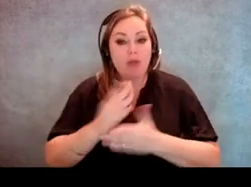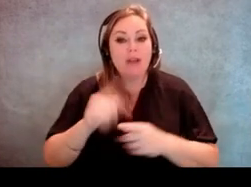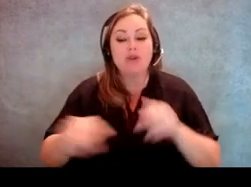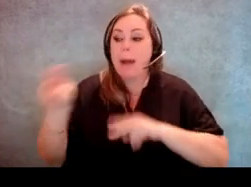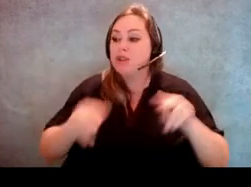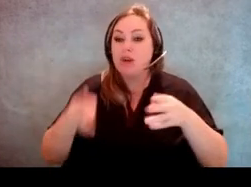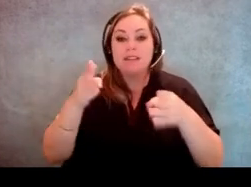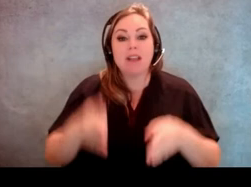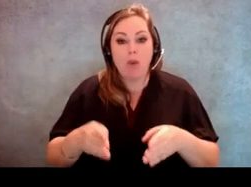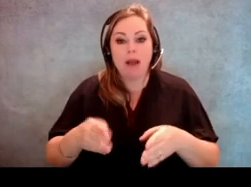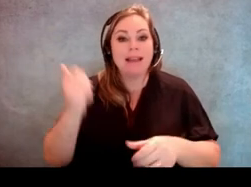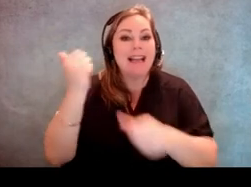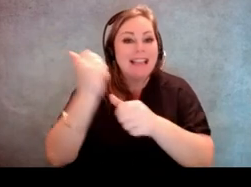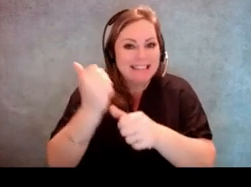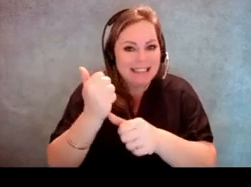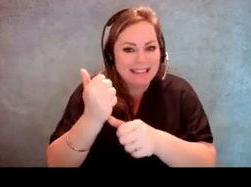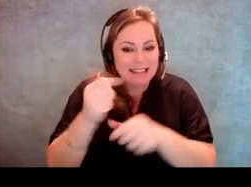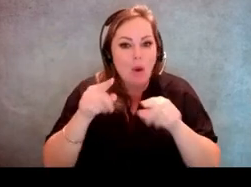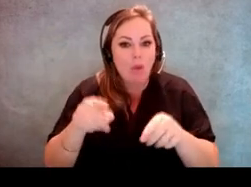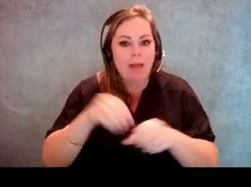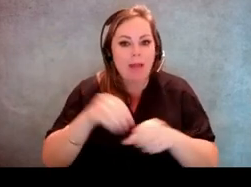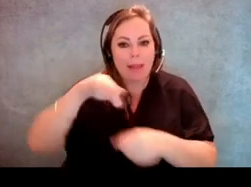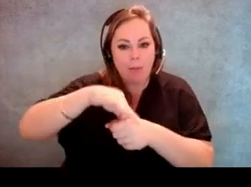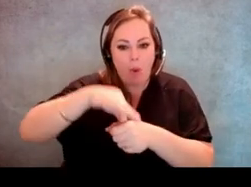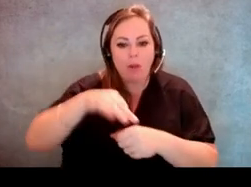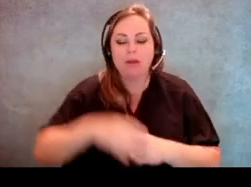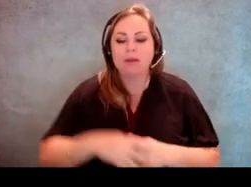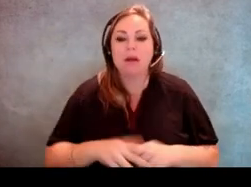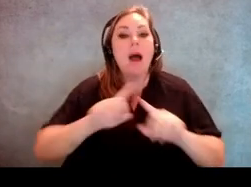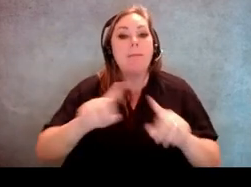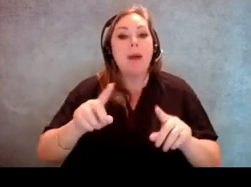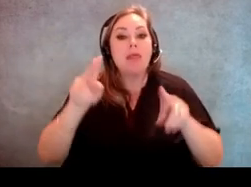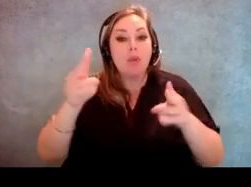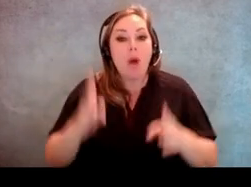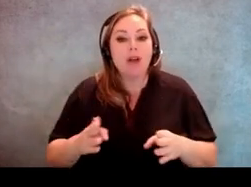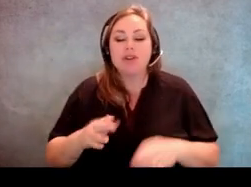someone being assisted while they're in the polls, but the poll watcher does not have